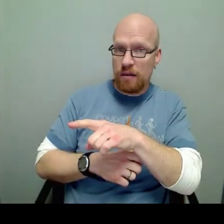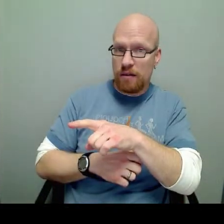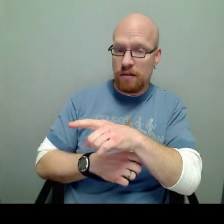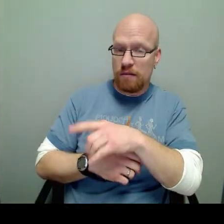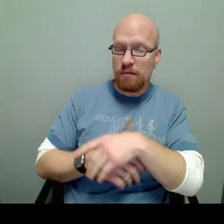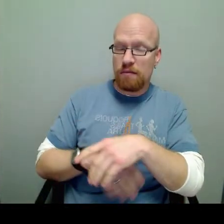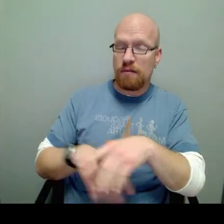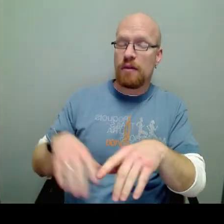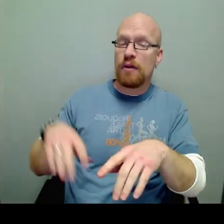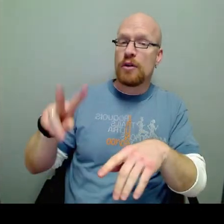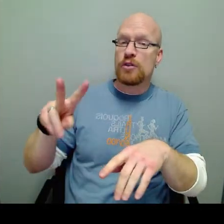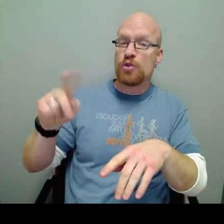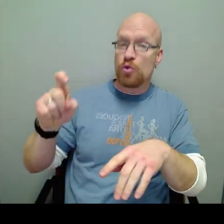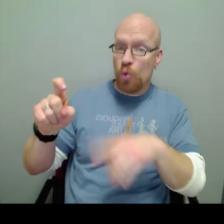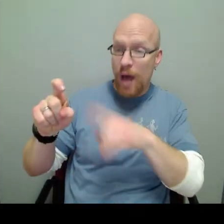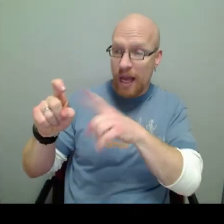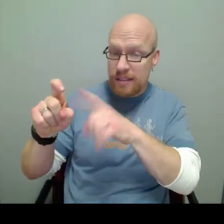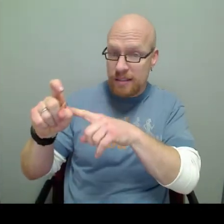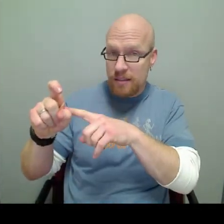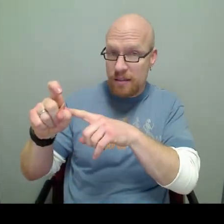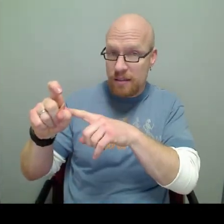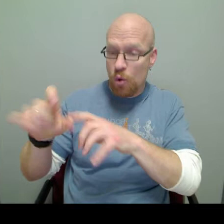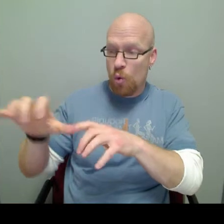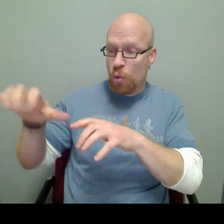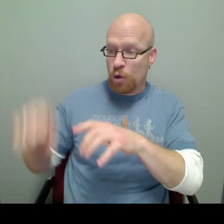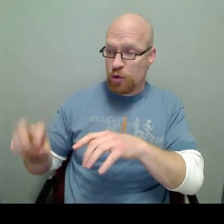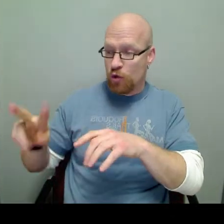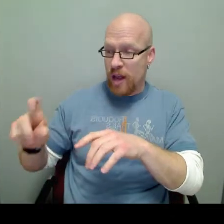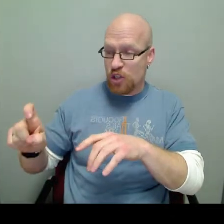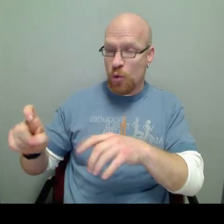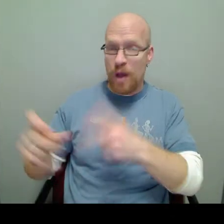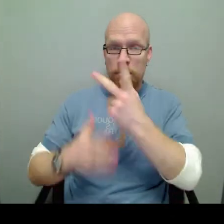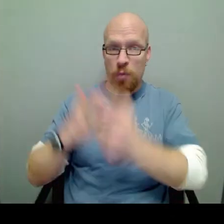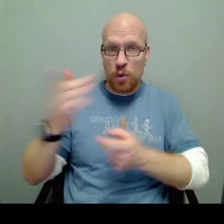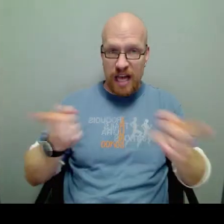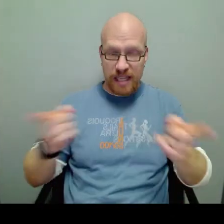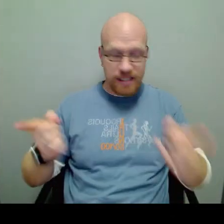So 2X, we'll subtract 2X from both sides.